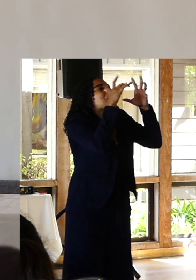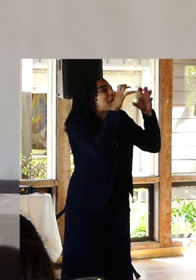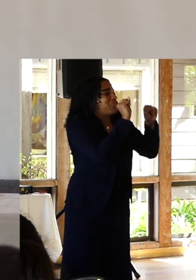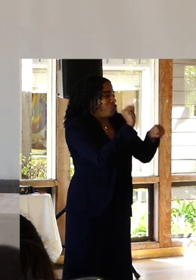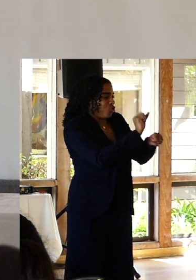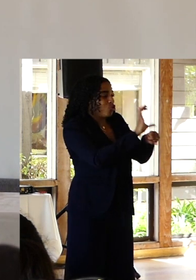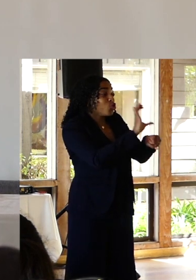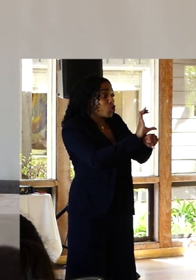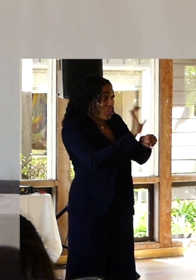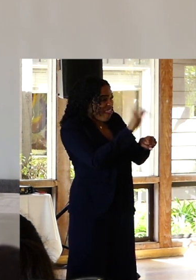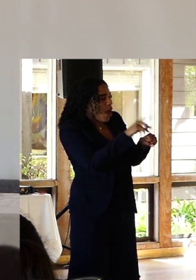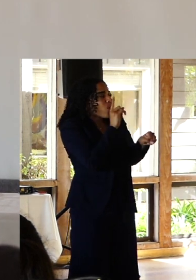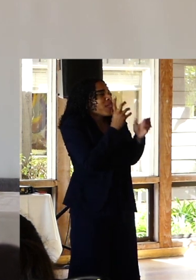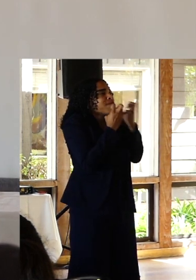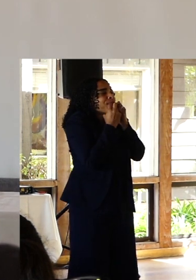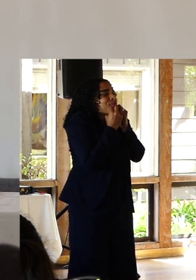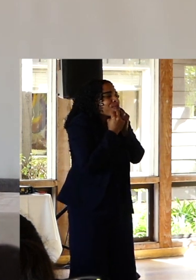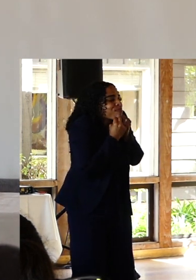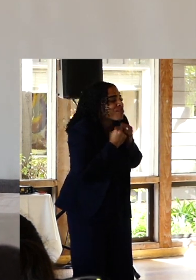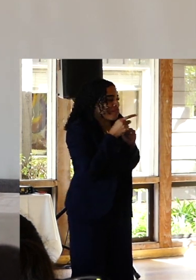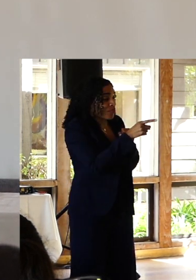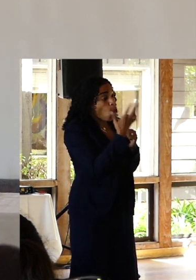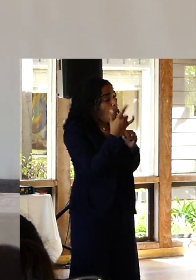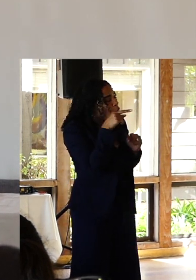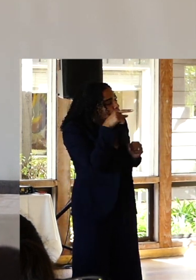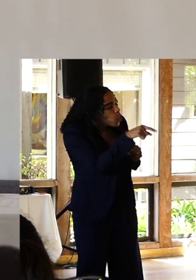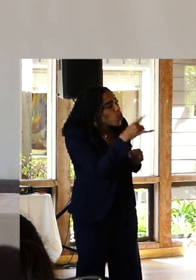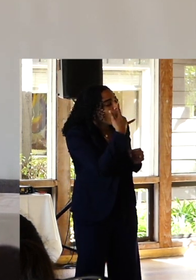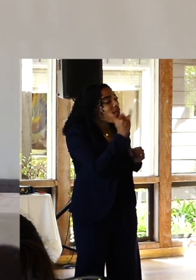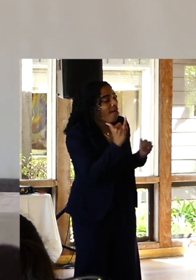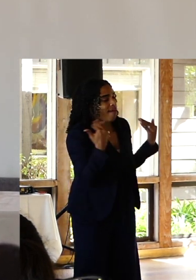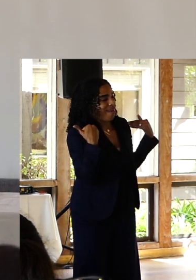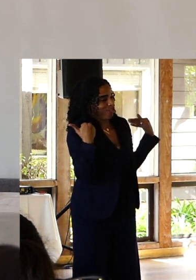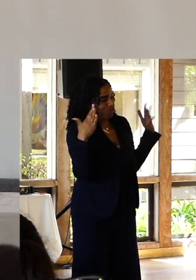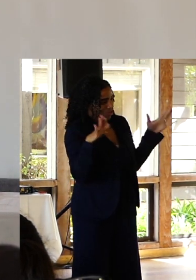Because I was clearly sent as an angel to my sergeant and that he couldn't